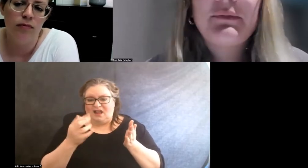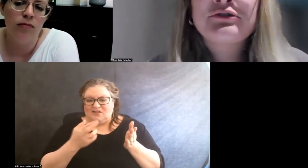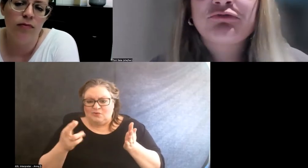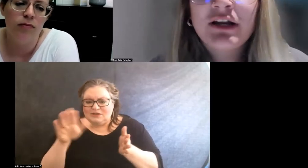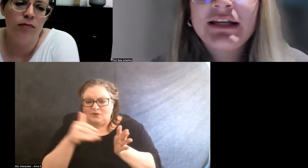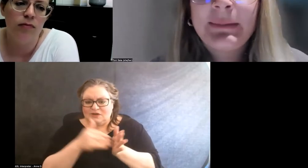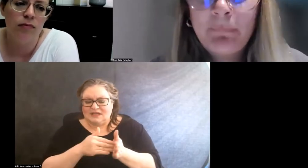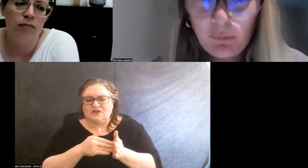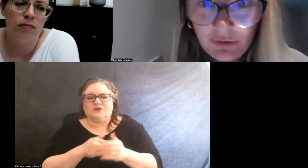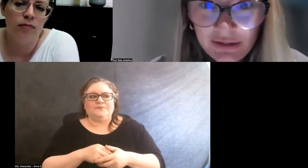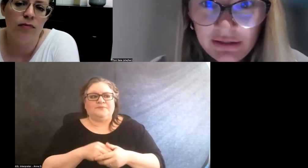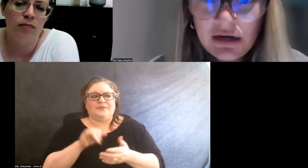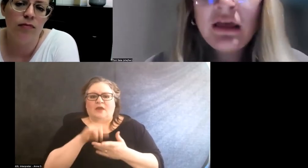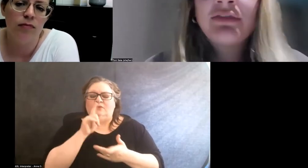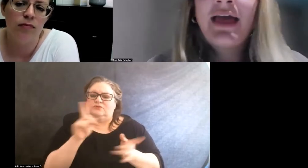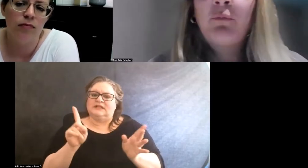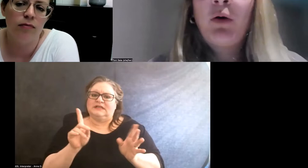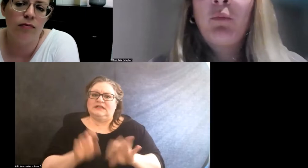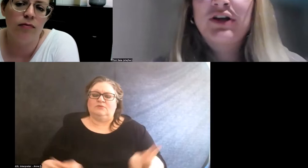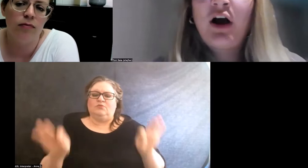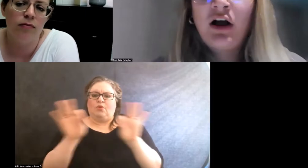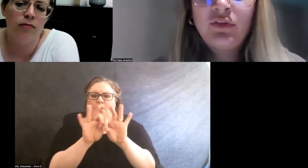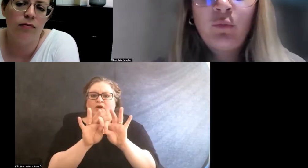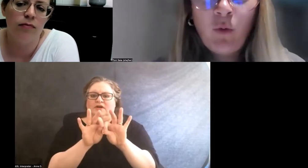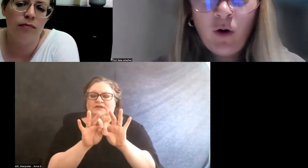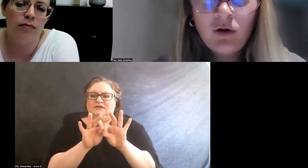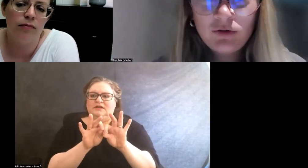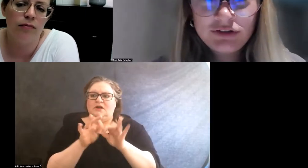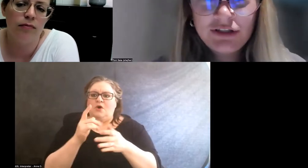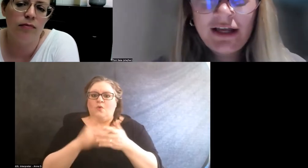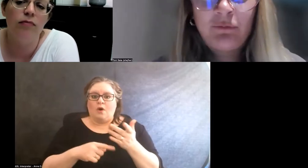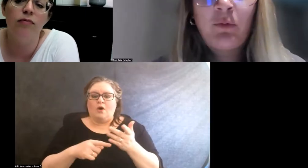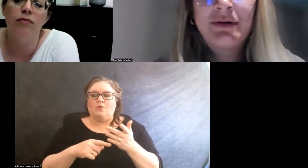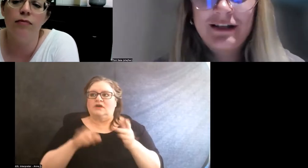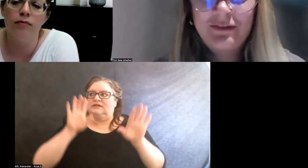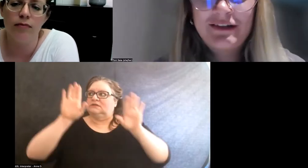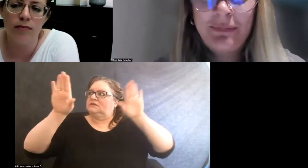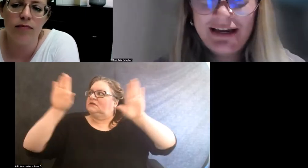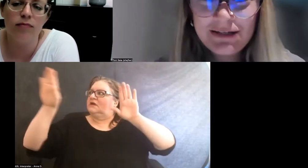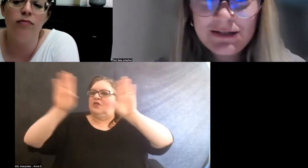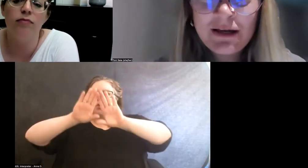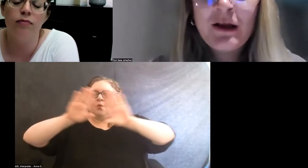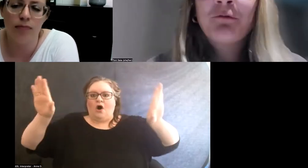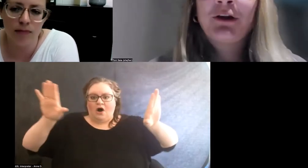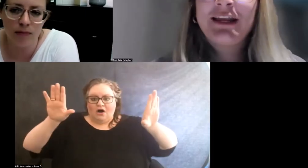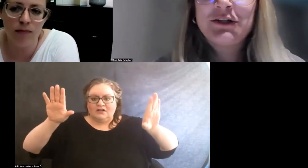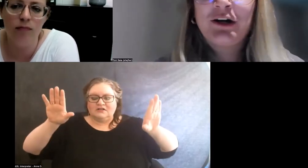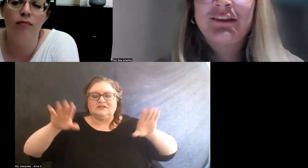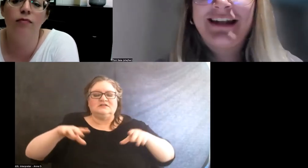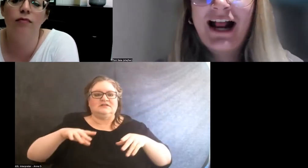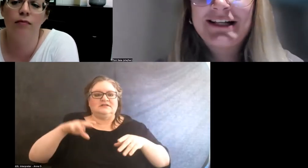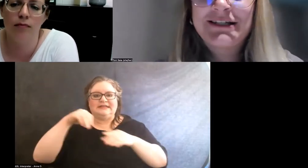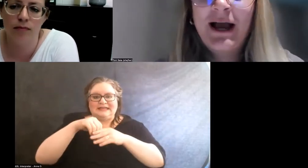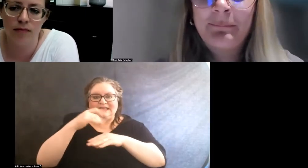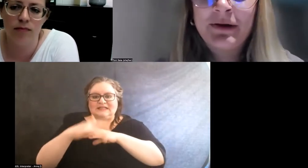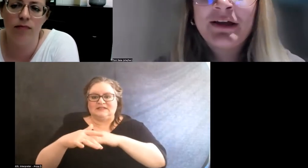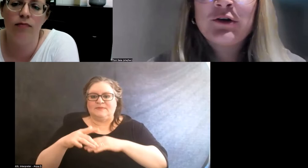it was really important that what was on the walls and what was in the space really took the next step